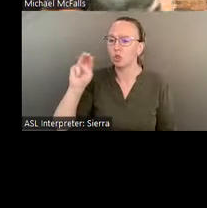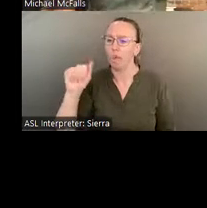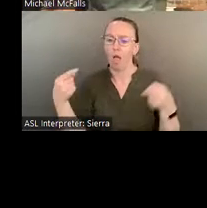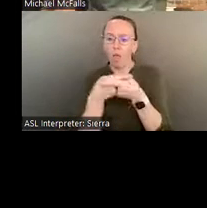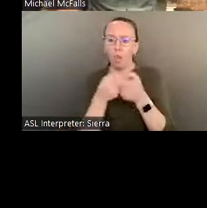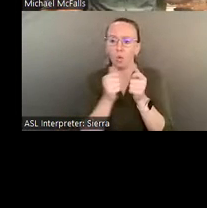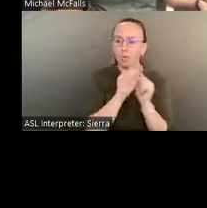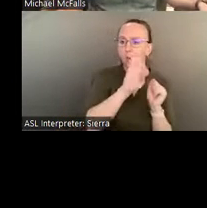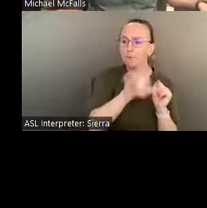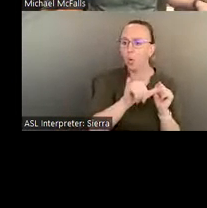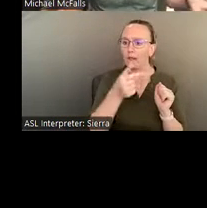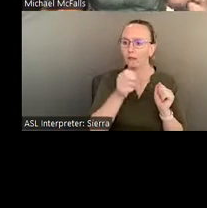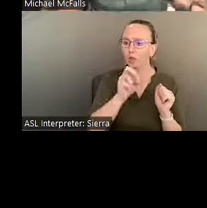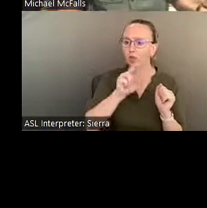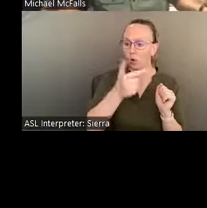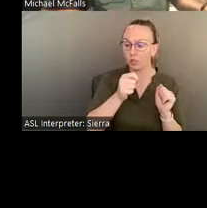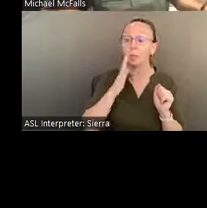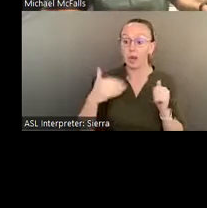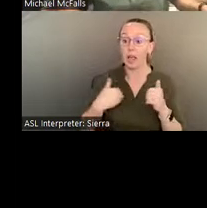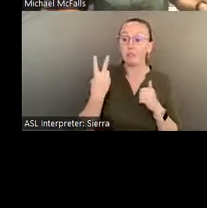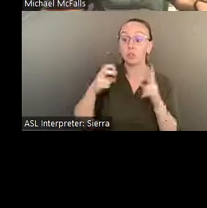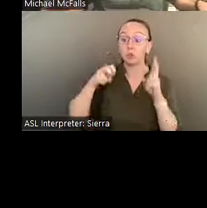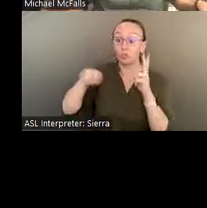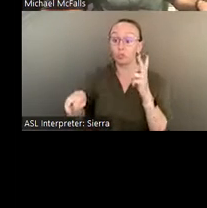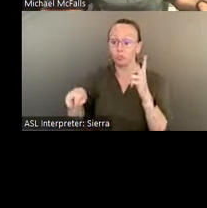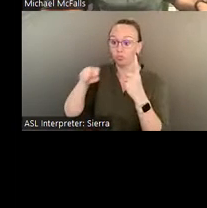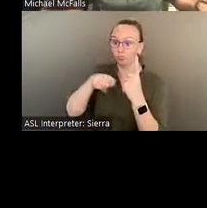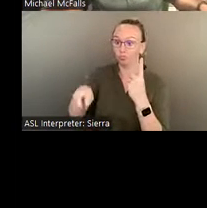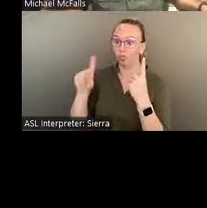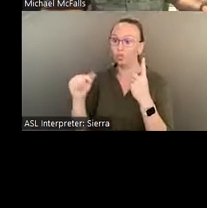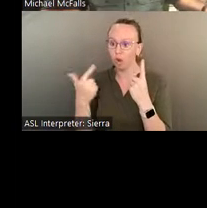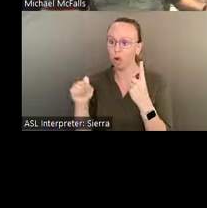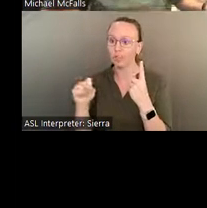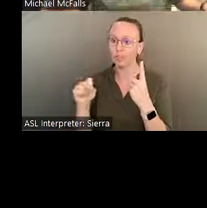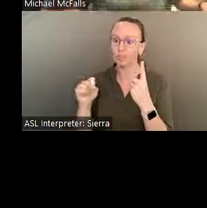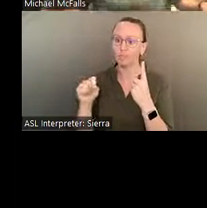He'd be where he'd have his dogs, Boo and Nina, on his left and right, often with him.